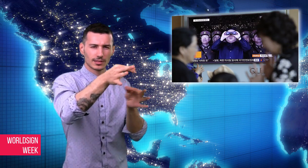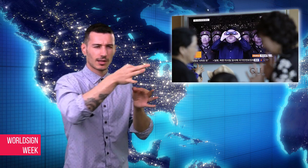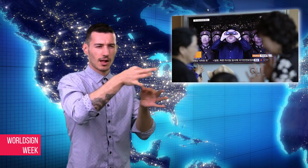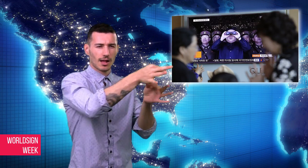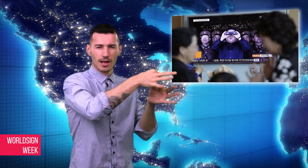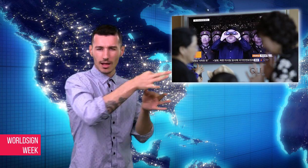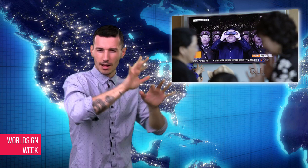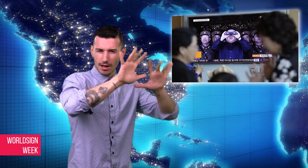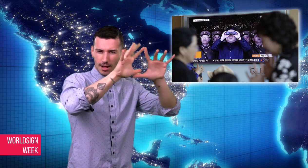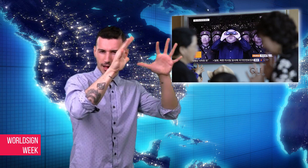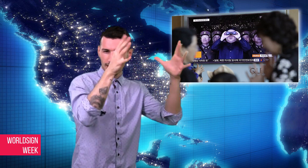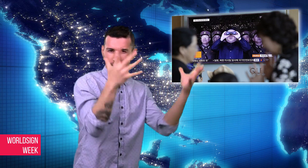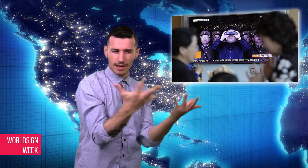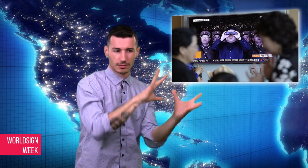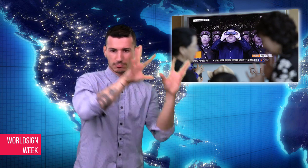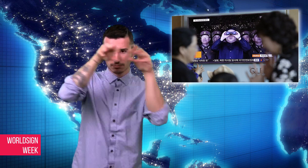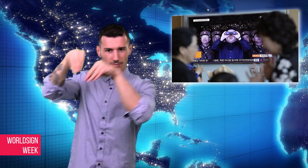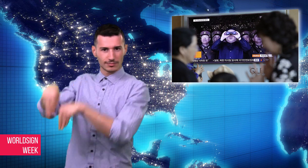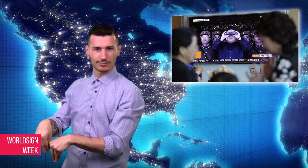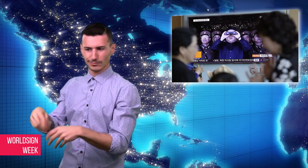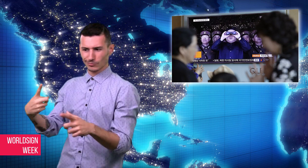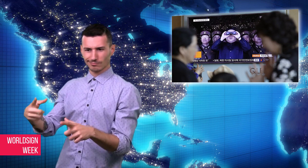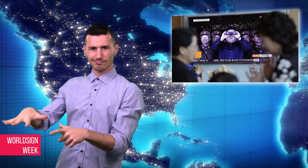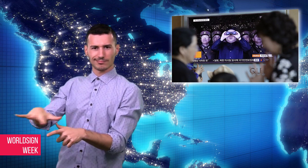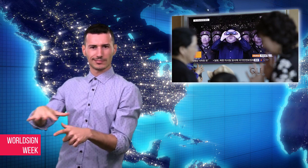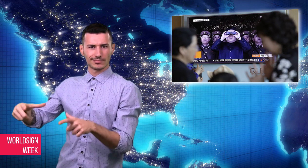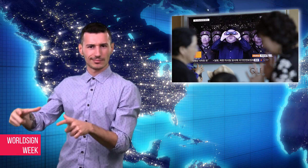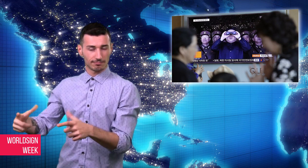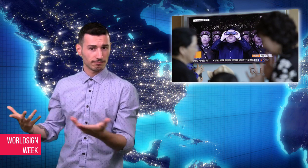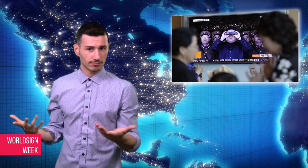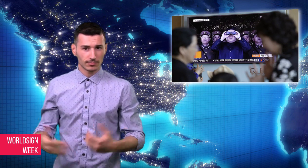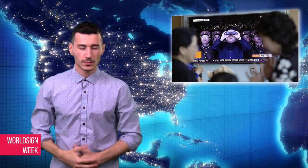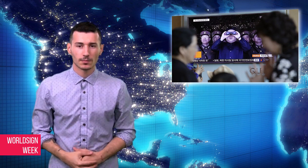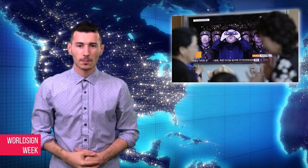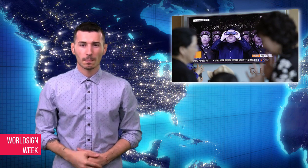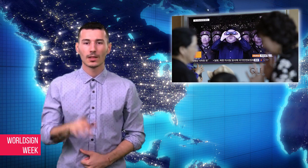mining equipment and machinery has made